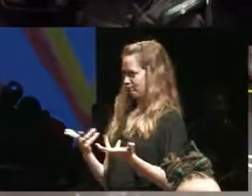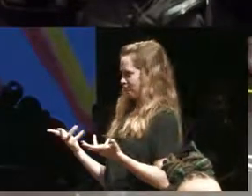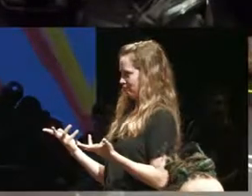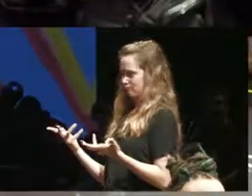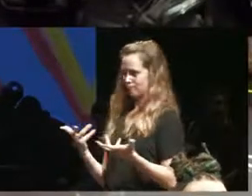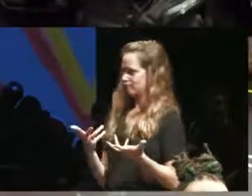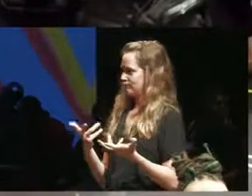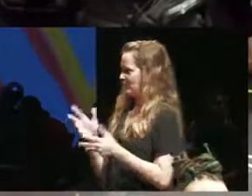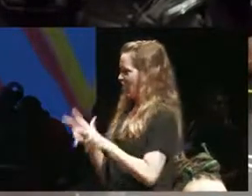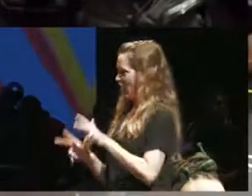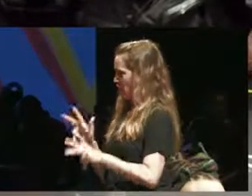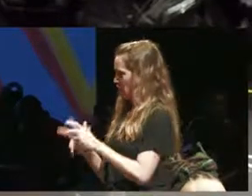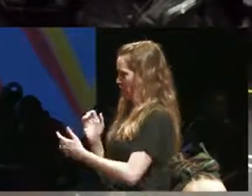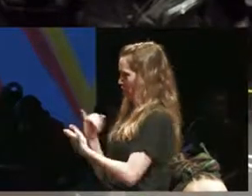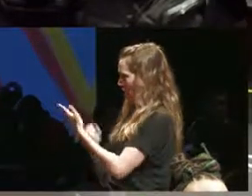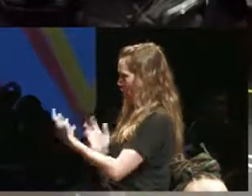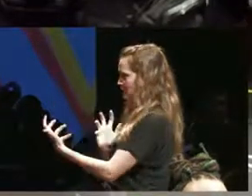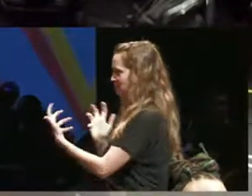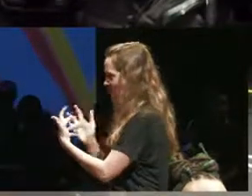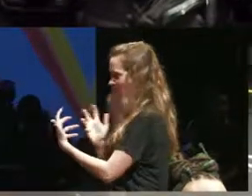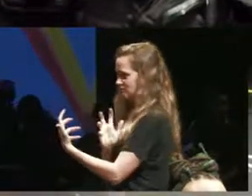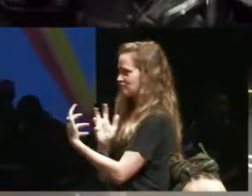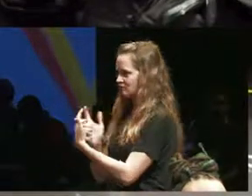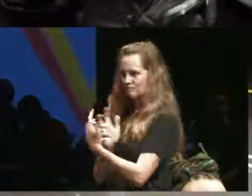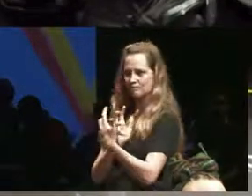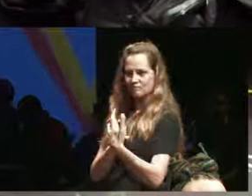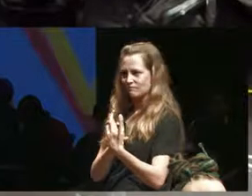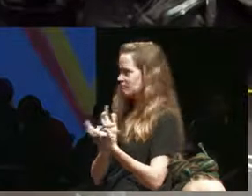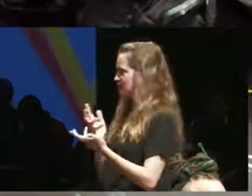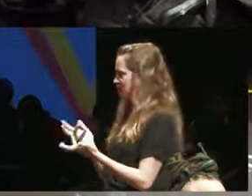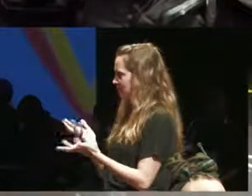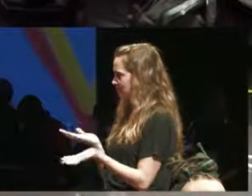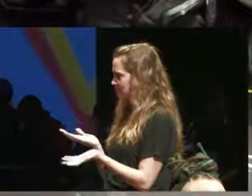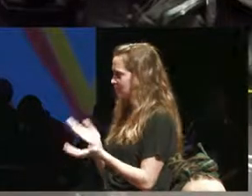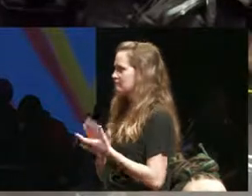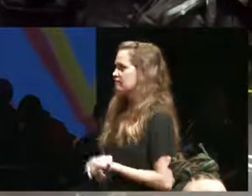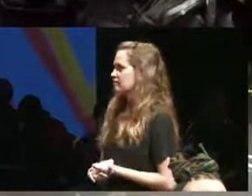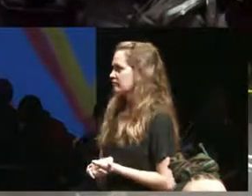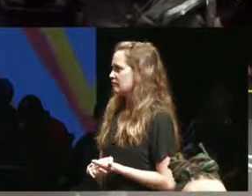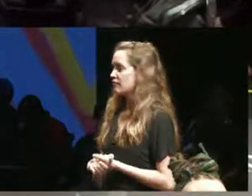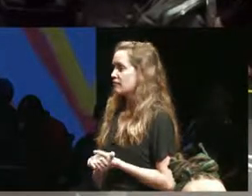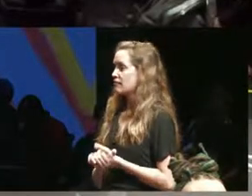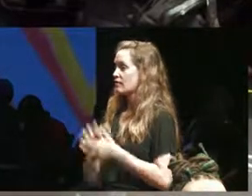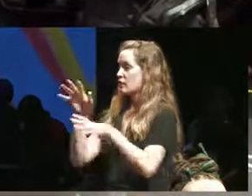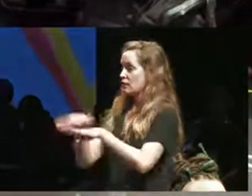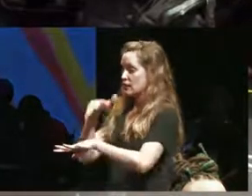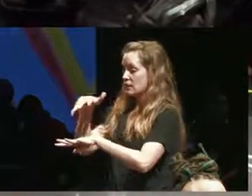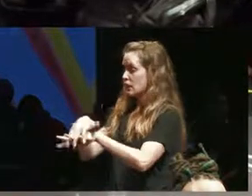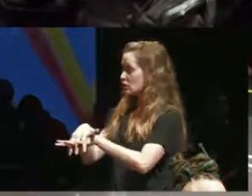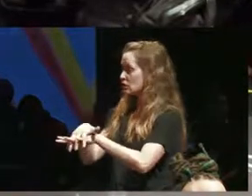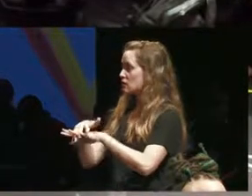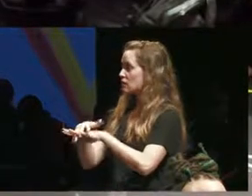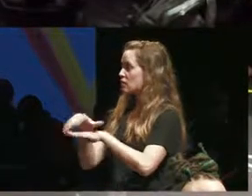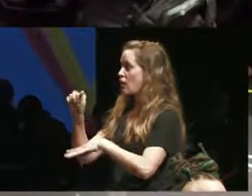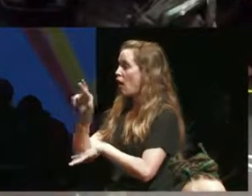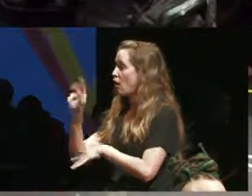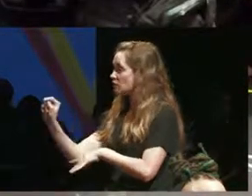operates with with arts and my my thing with indigenous arts is that because I I